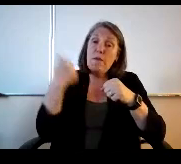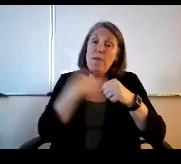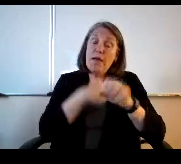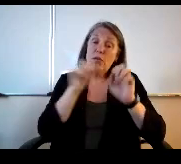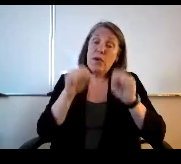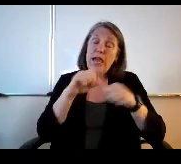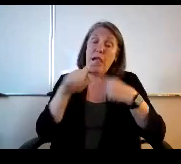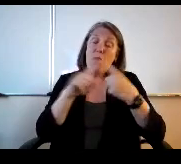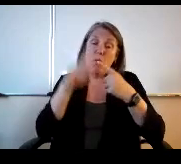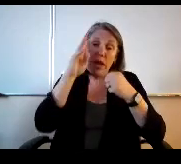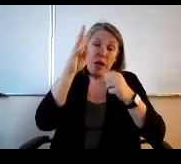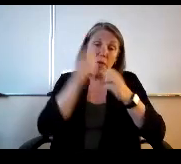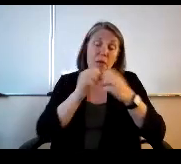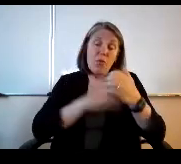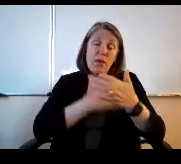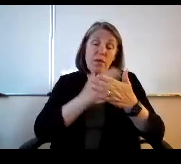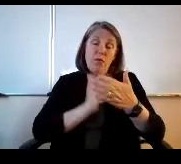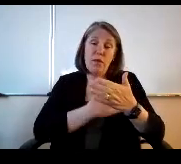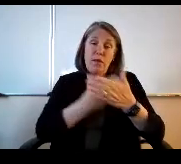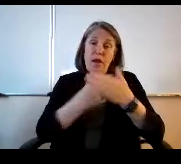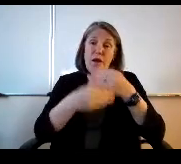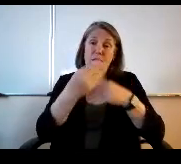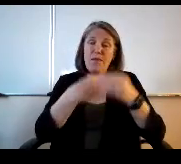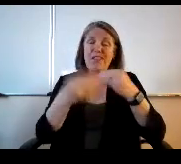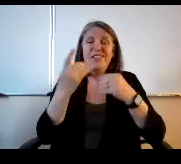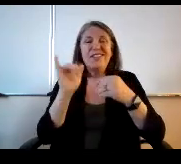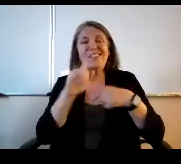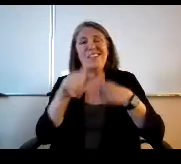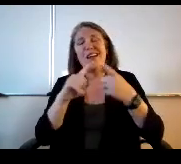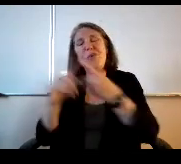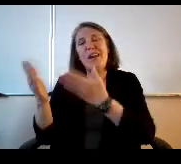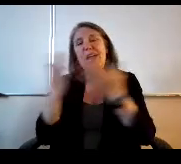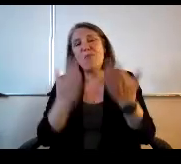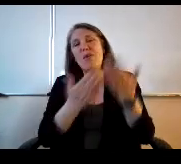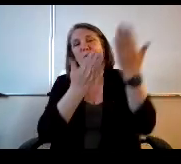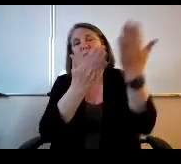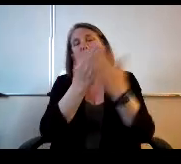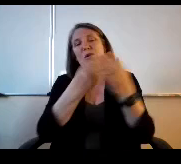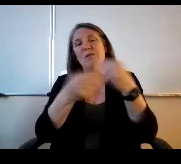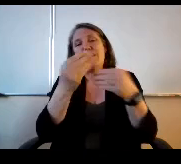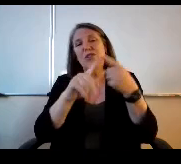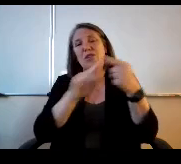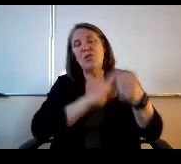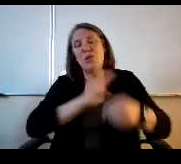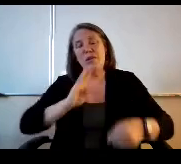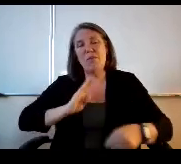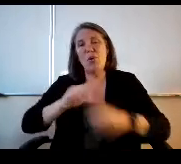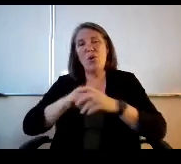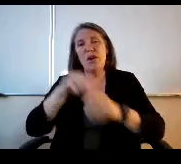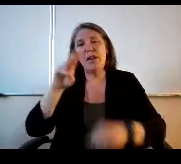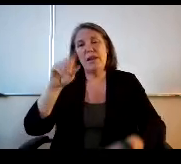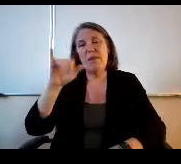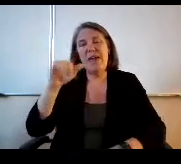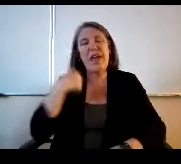It's just like when I bring the proposed budget. To the board in May we use our best